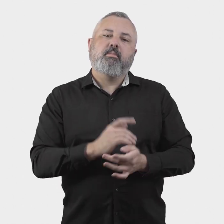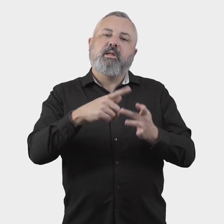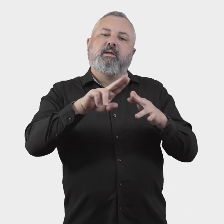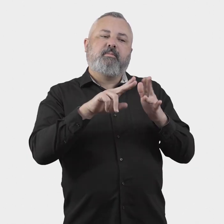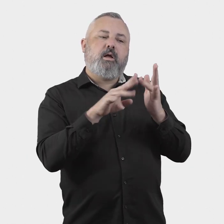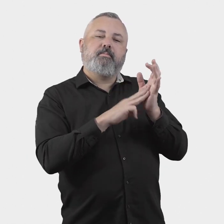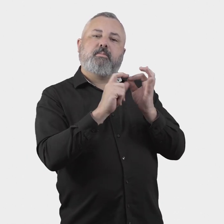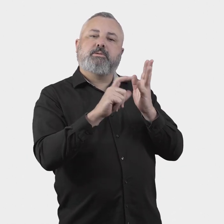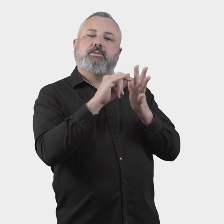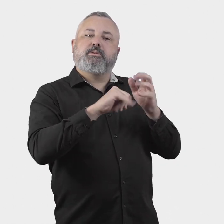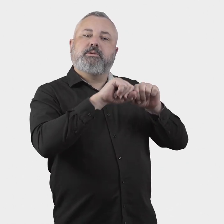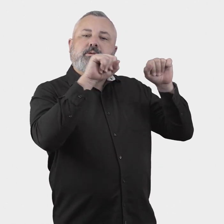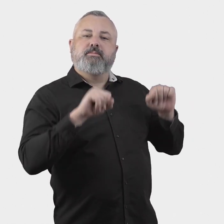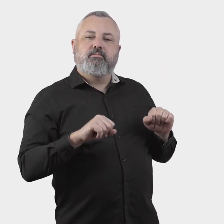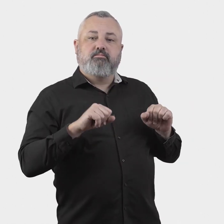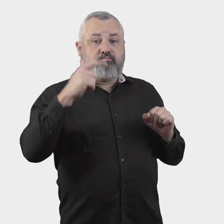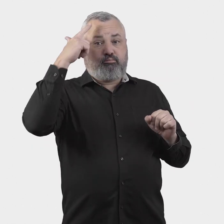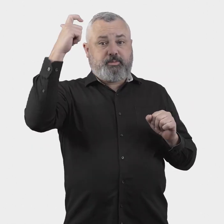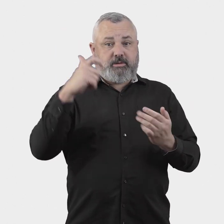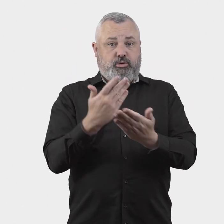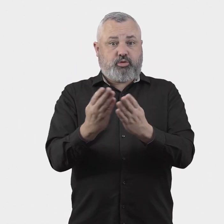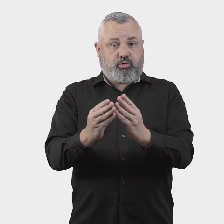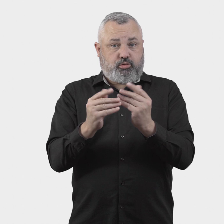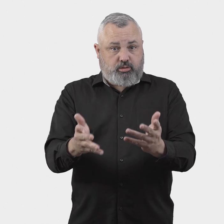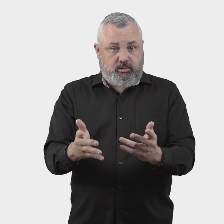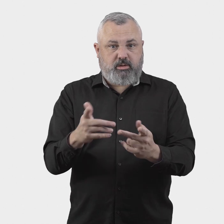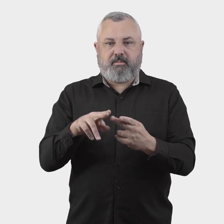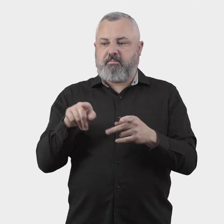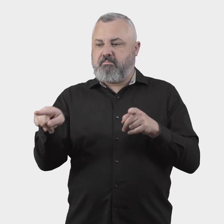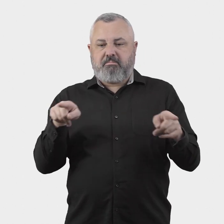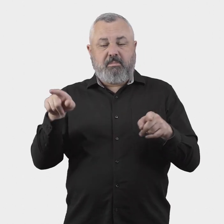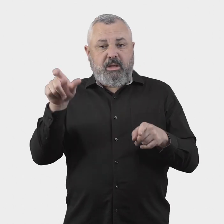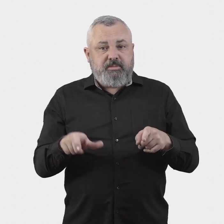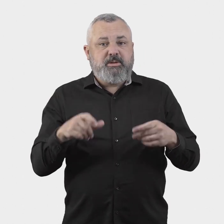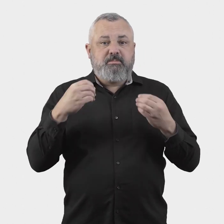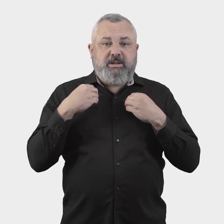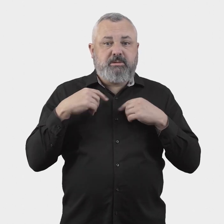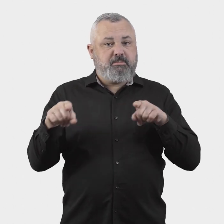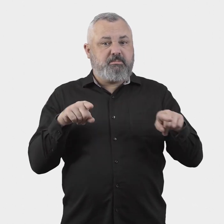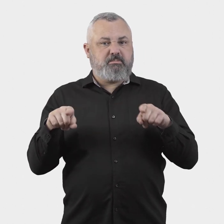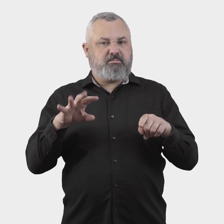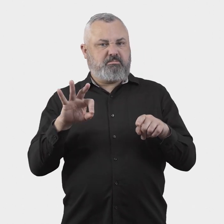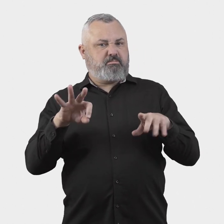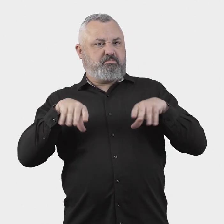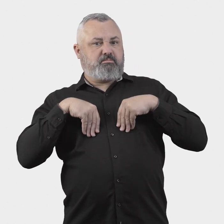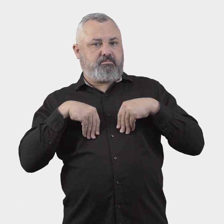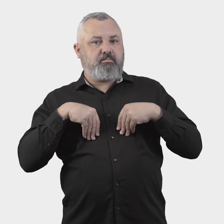If either party rejects the recommended outcome of case management, it is proposed that the complaint